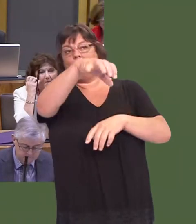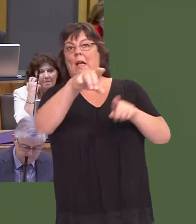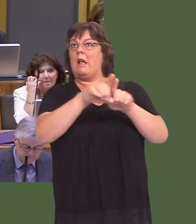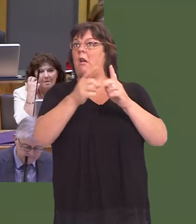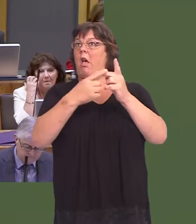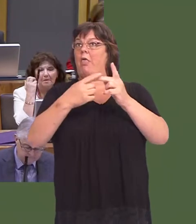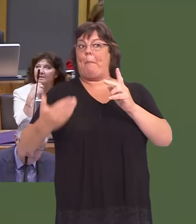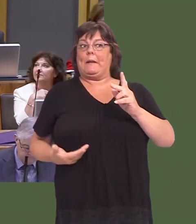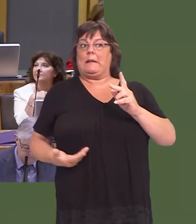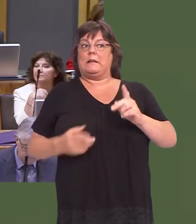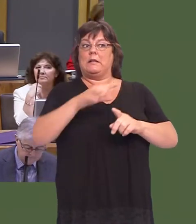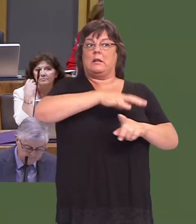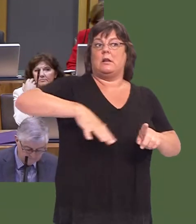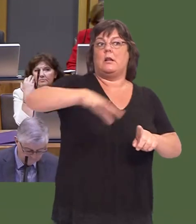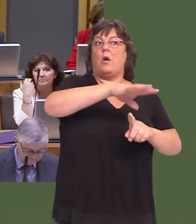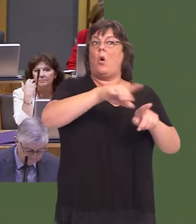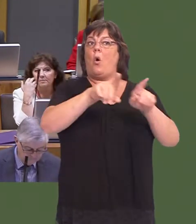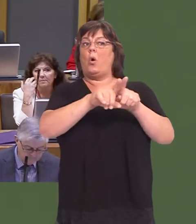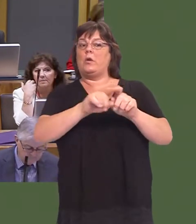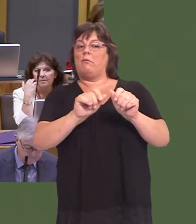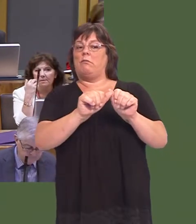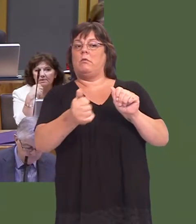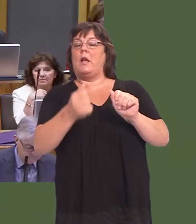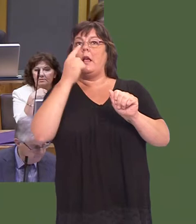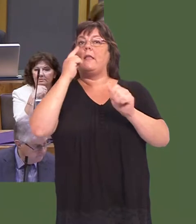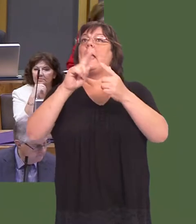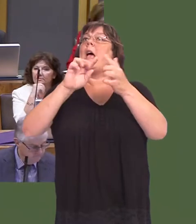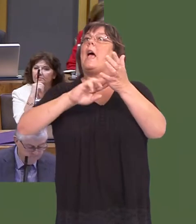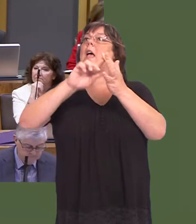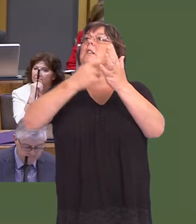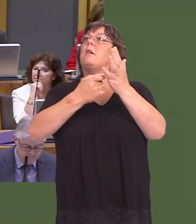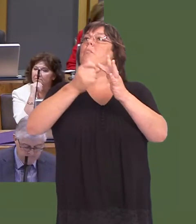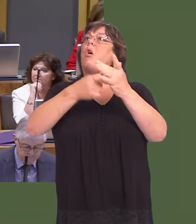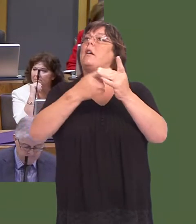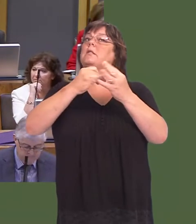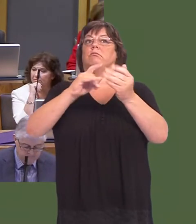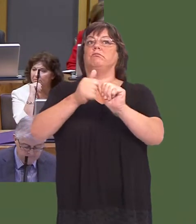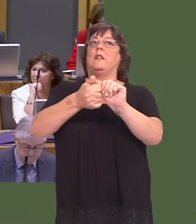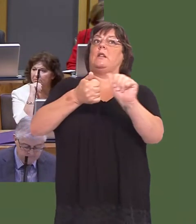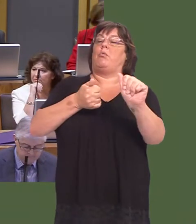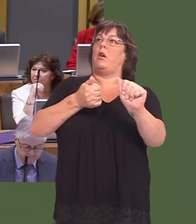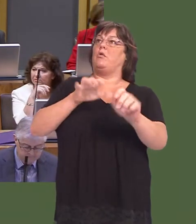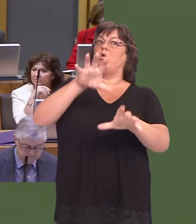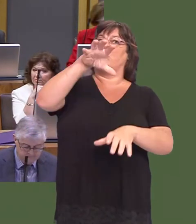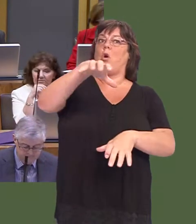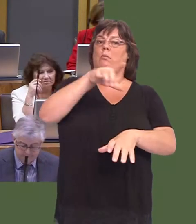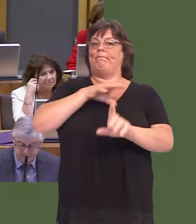It also lies within the enterprise zone, which was established when the threat to Tata was raised last year, with the intention being to grow and invest in businesses.